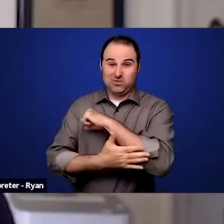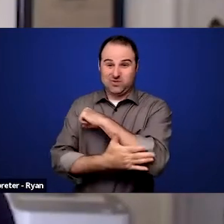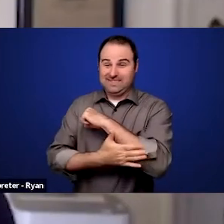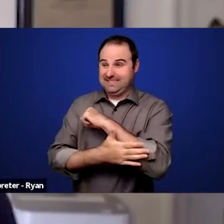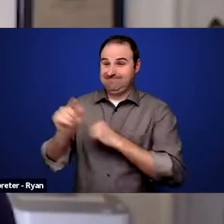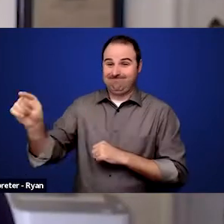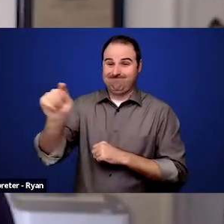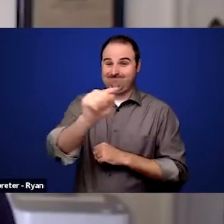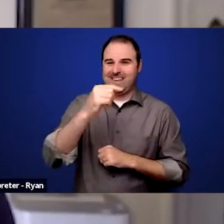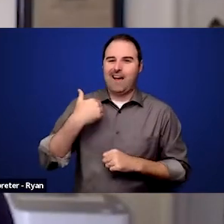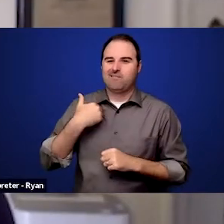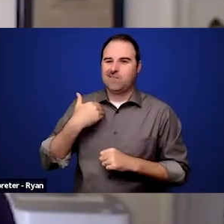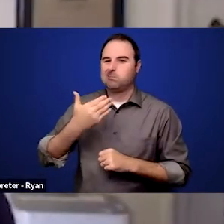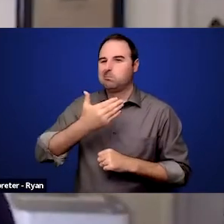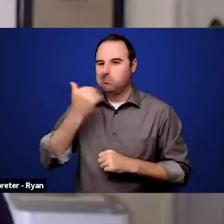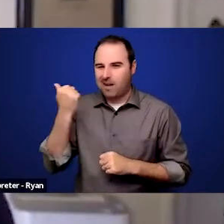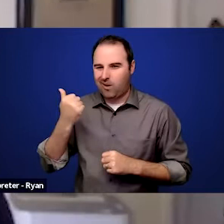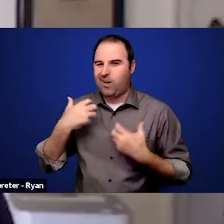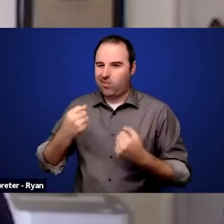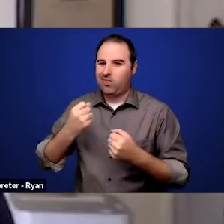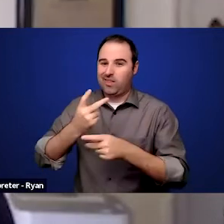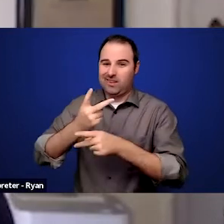that we continue not to excel in.